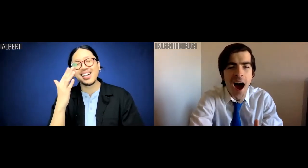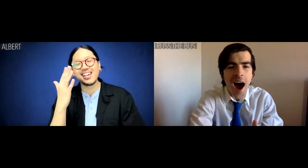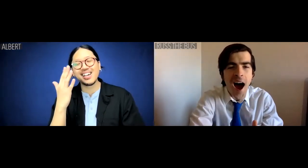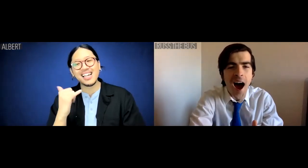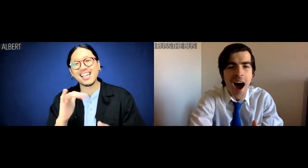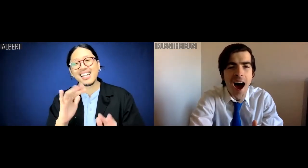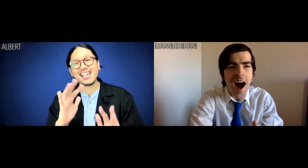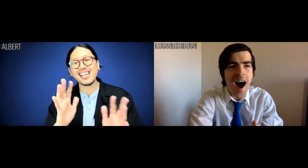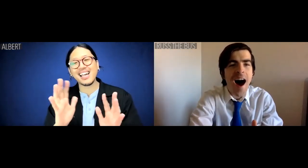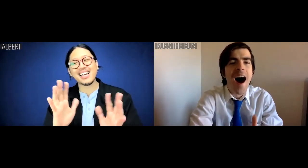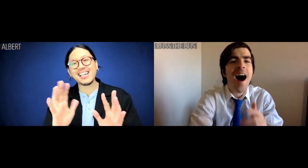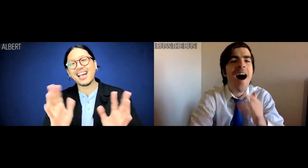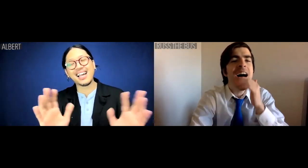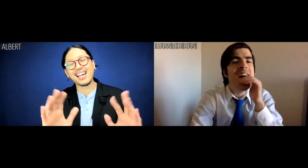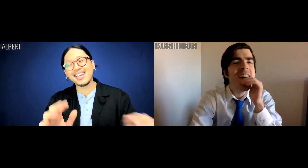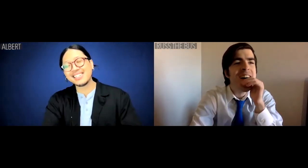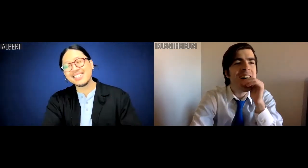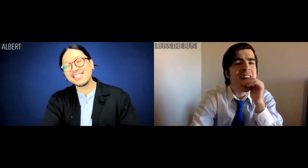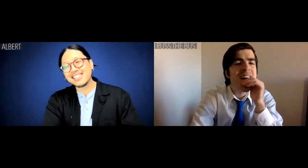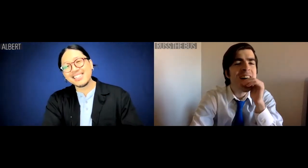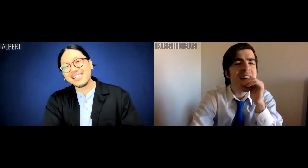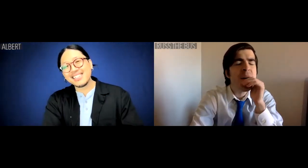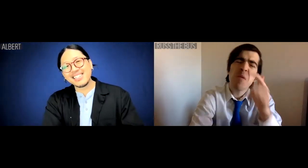Albert: That's not -- mmm -- that's not why --